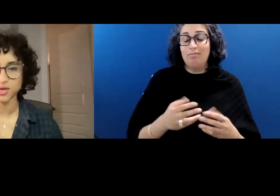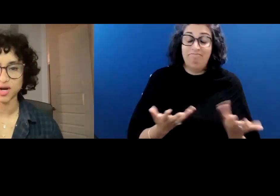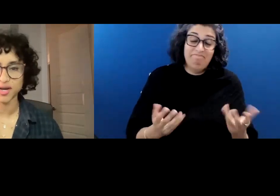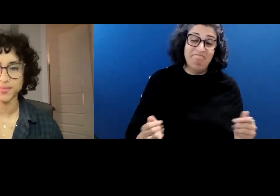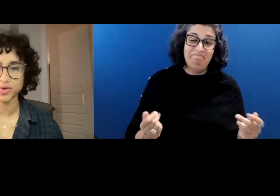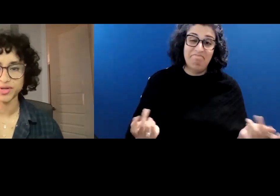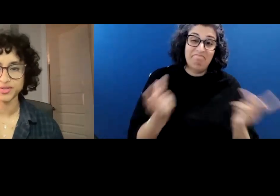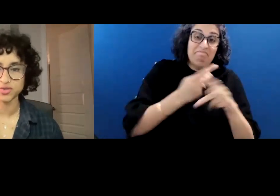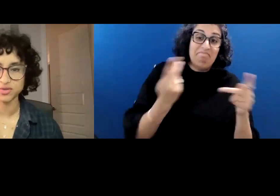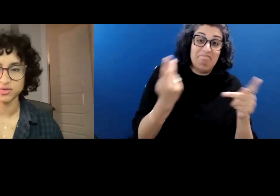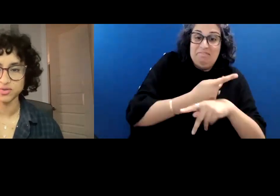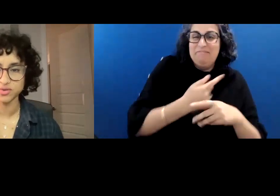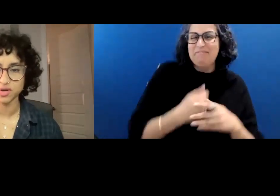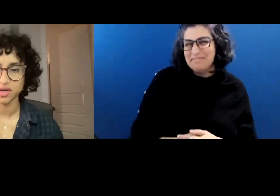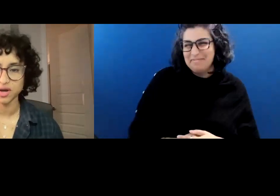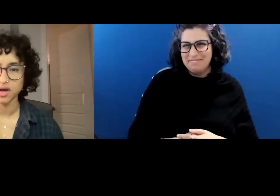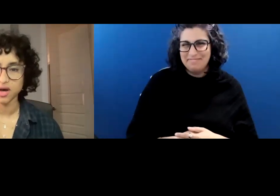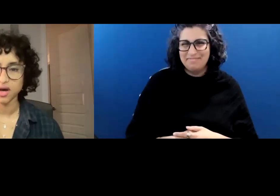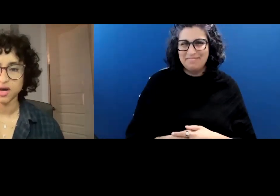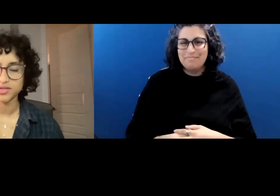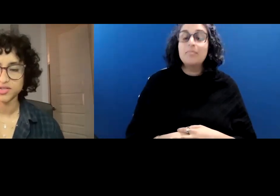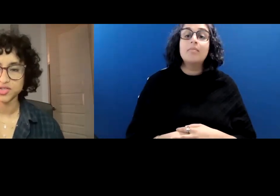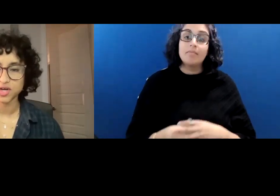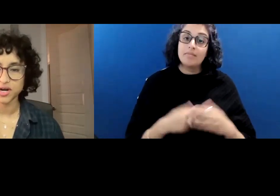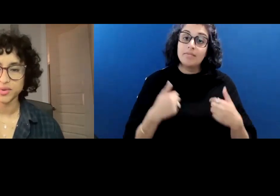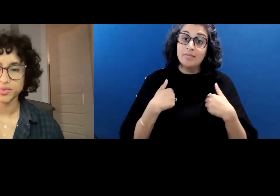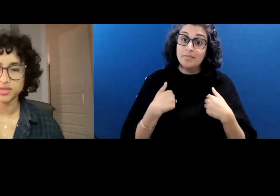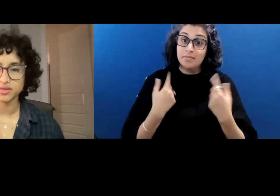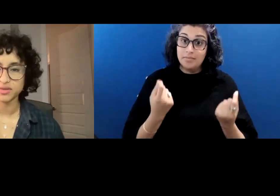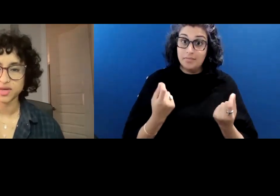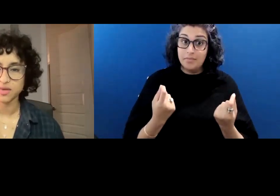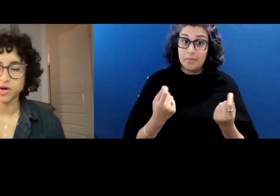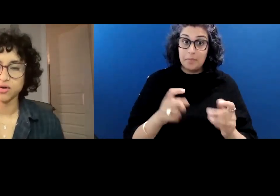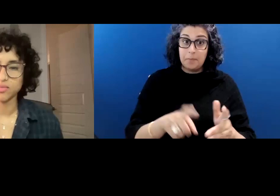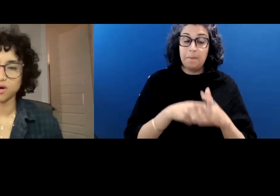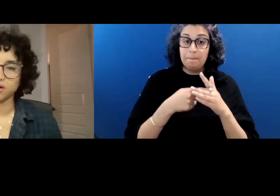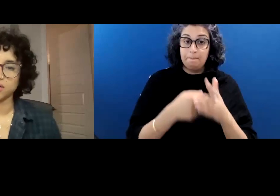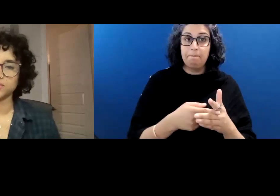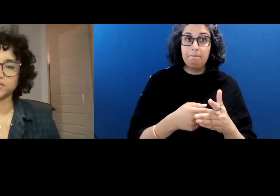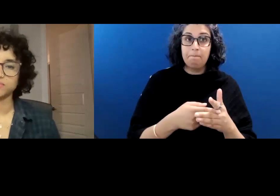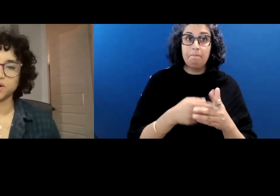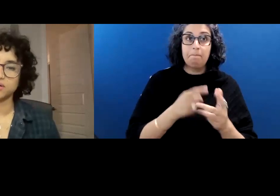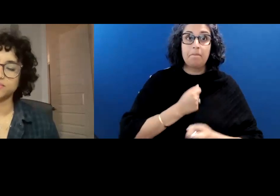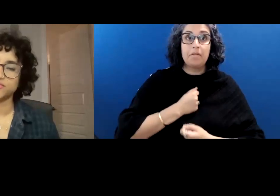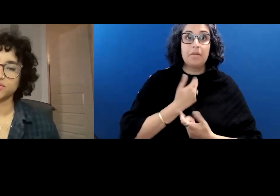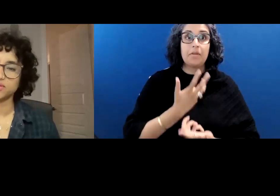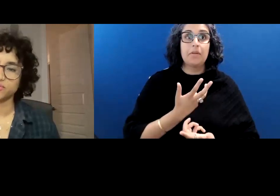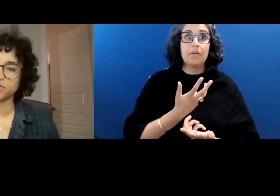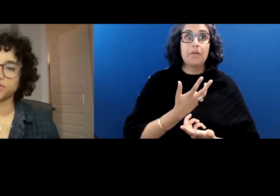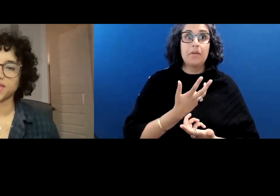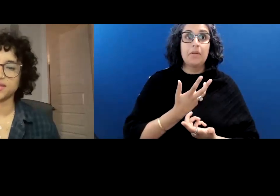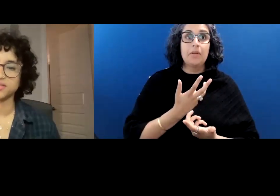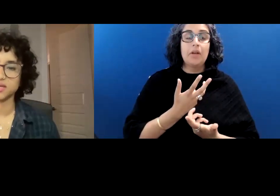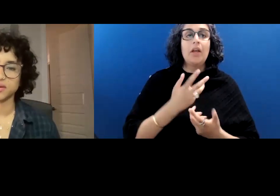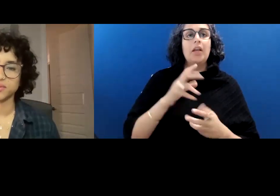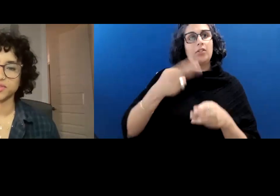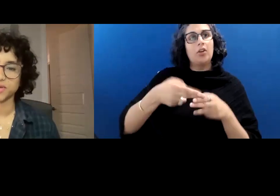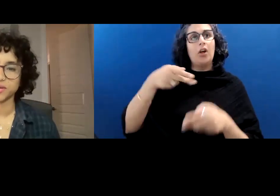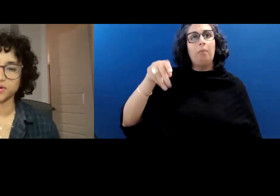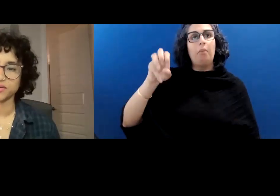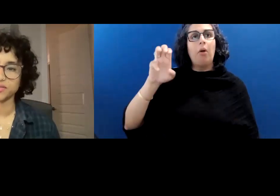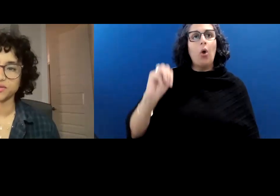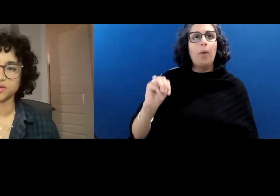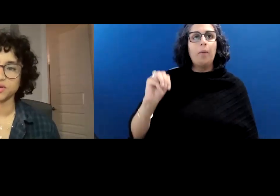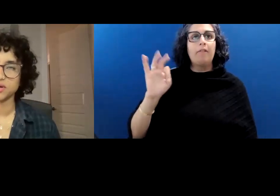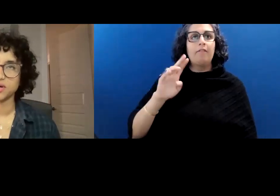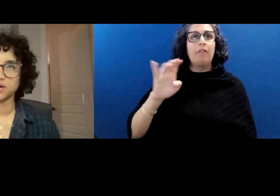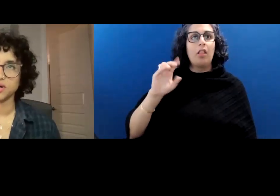So I'm going to start with a poem called Poem Full of Worry, Ending With my Birth, and I